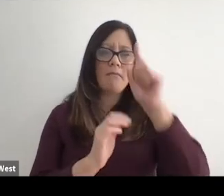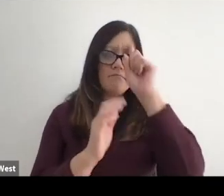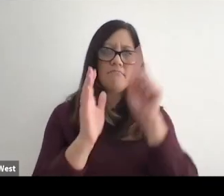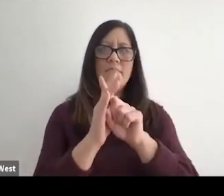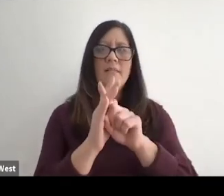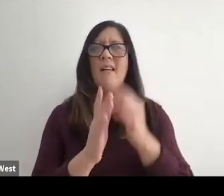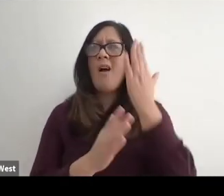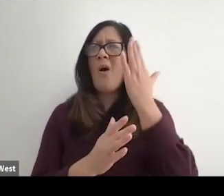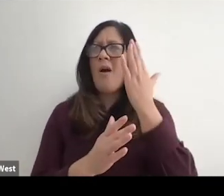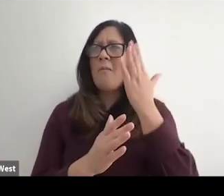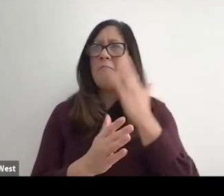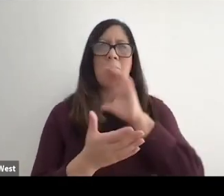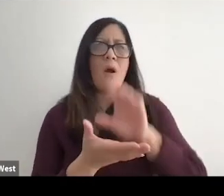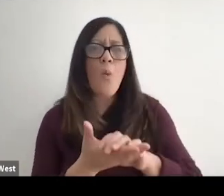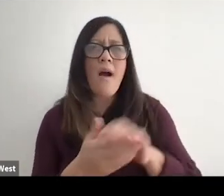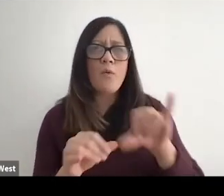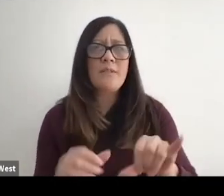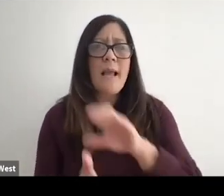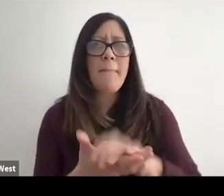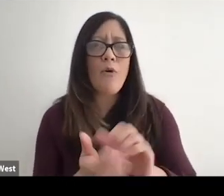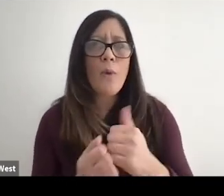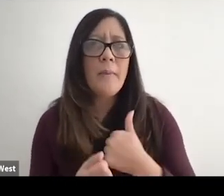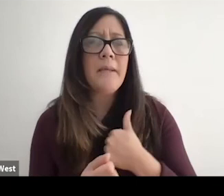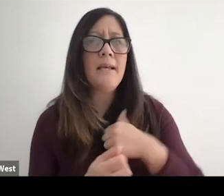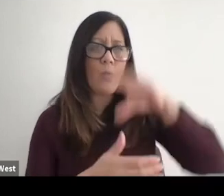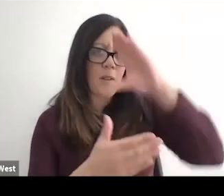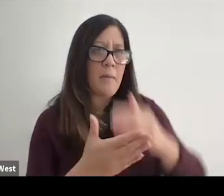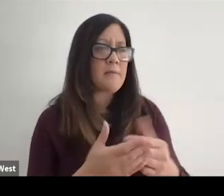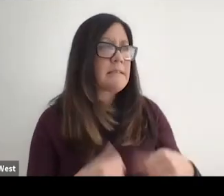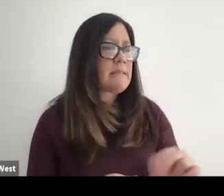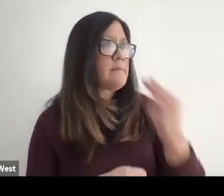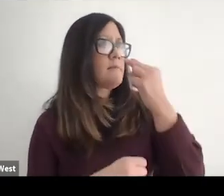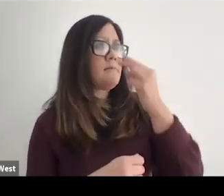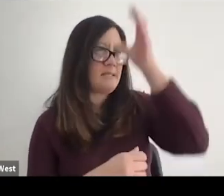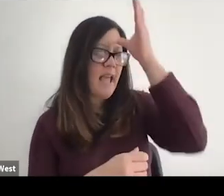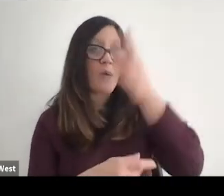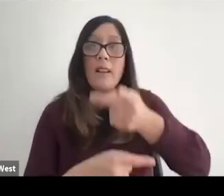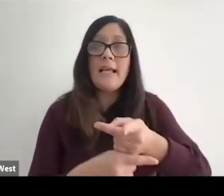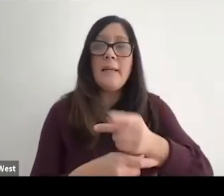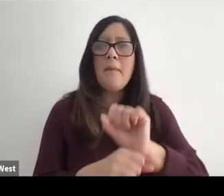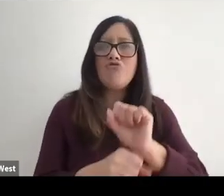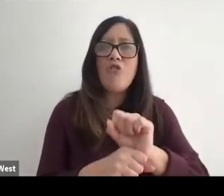to stick around? Is my son going to see me as his dad and we're going to keep my job in the military.